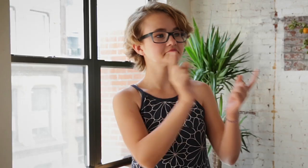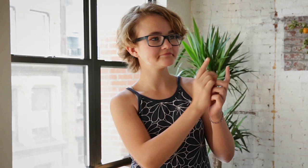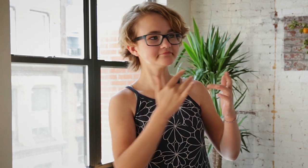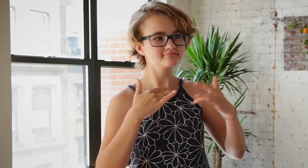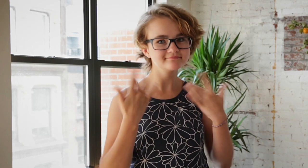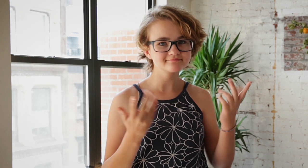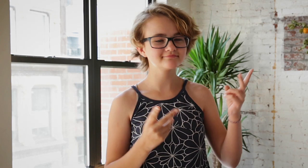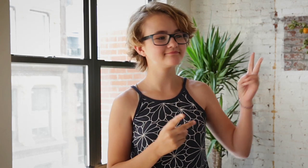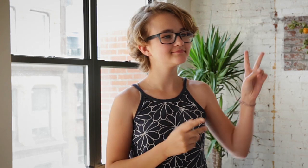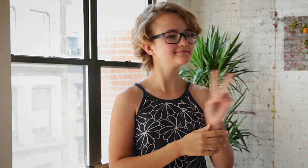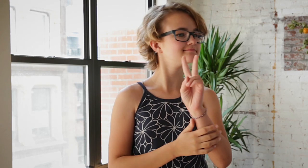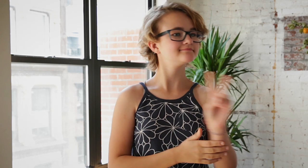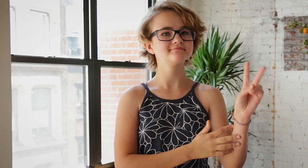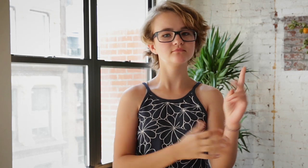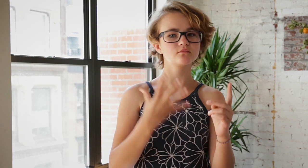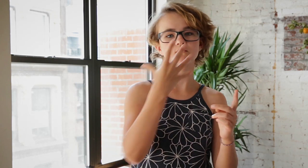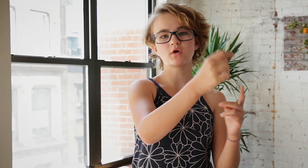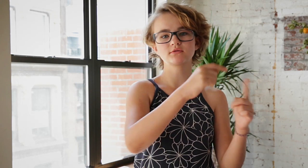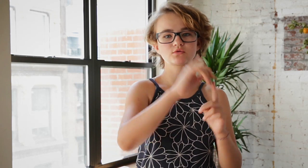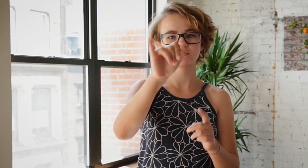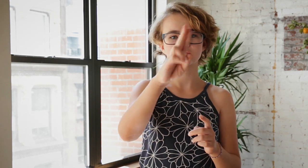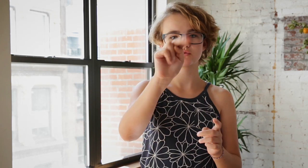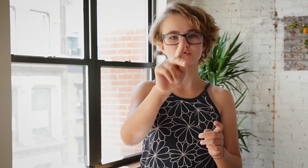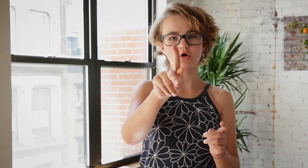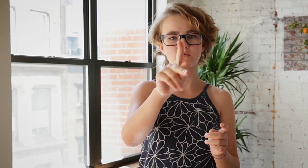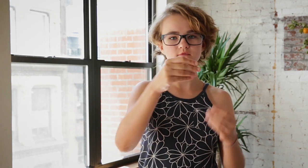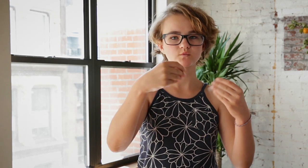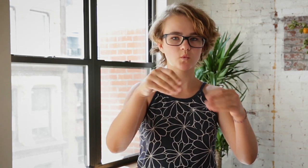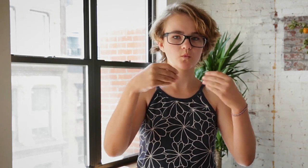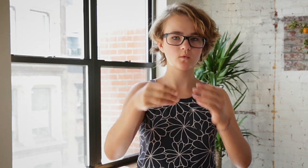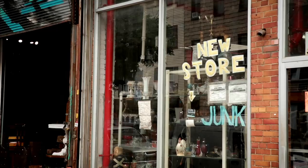It was a thrill to meet Leon. We went to a junk store.